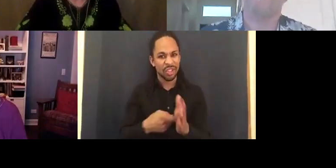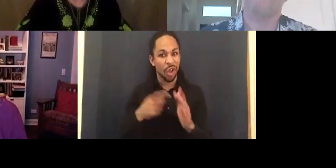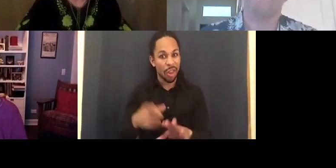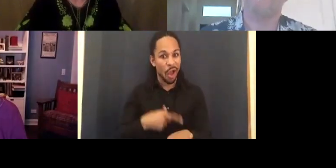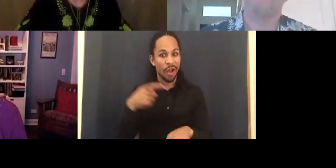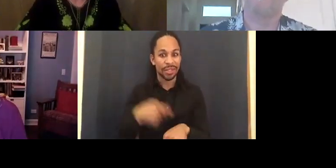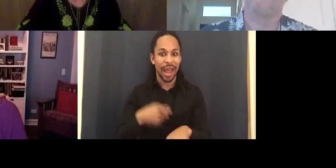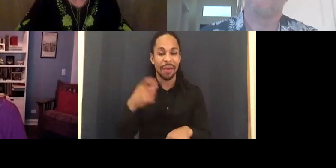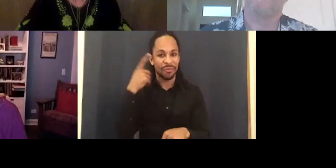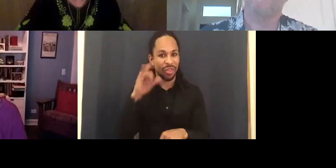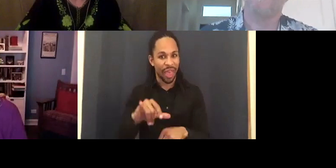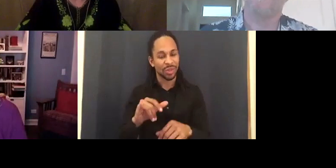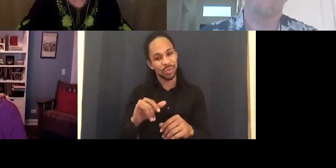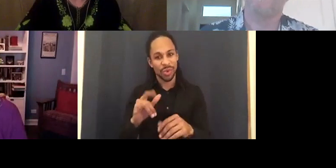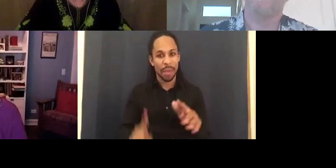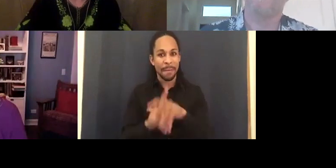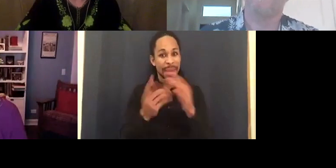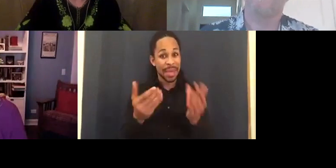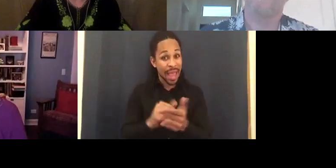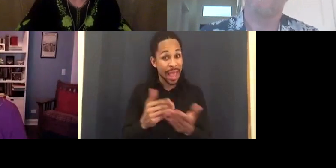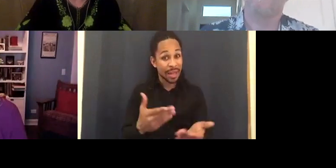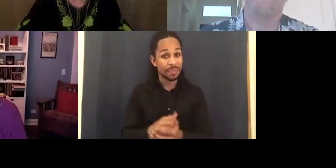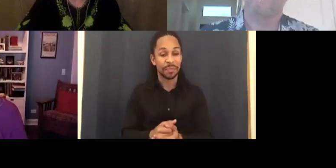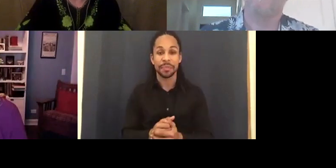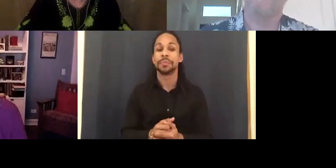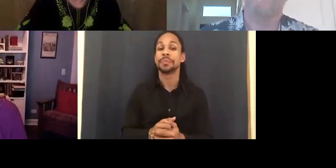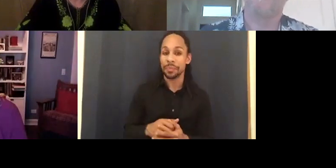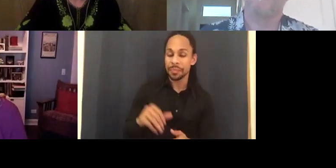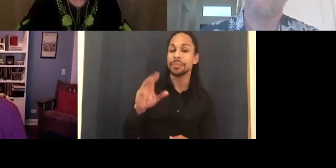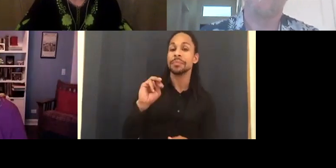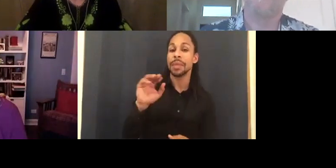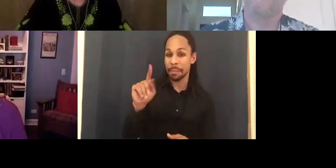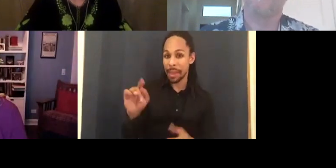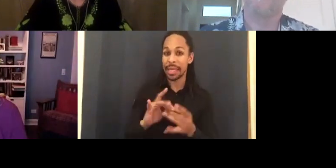It still holds the record, the Hollywood film with the most disabled actors in it.